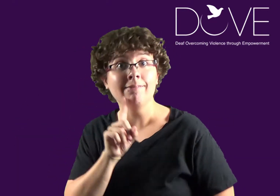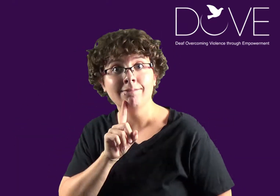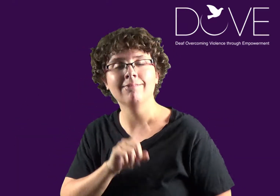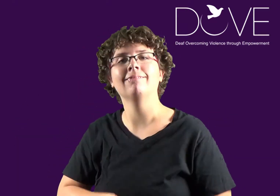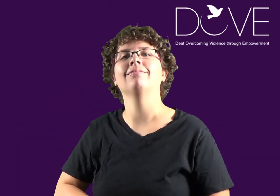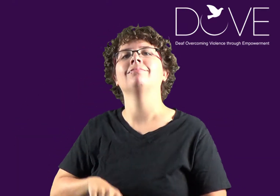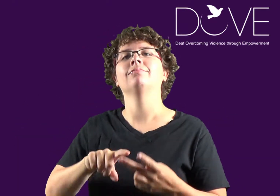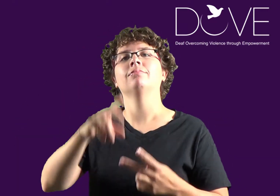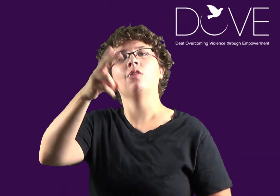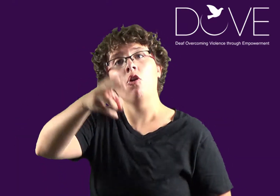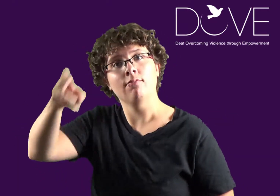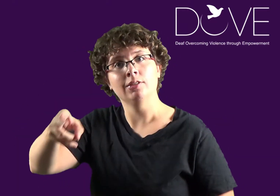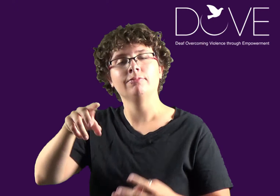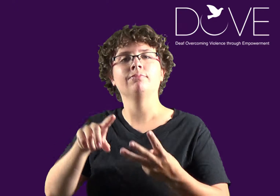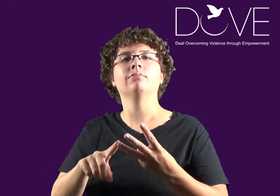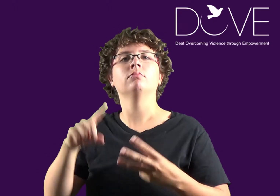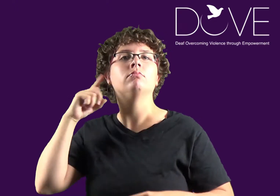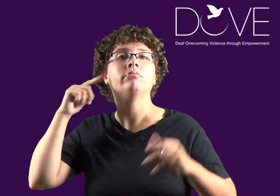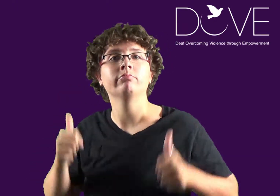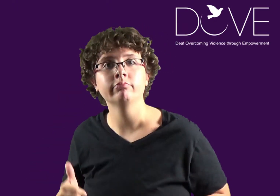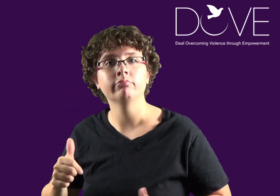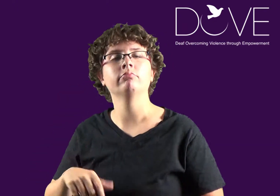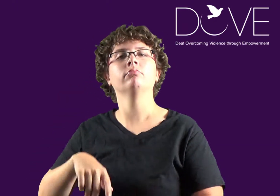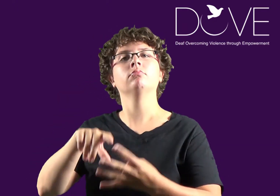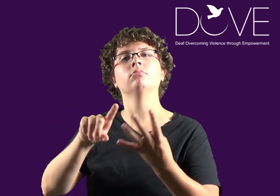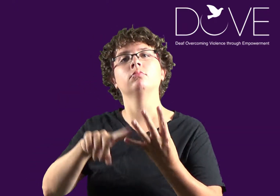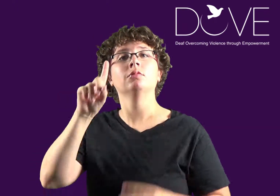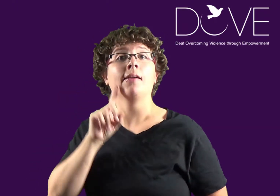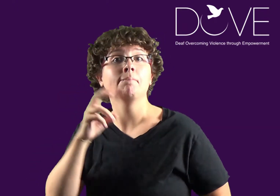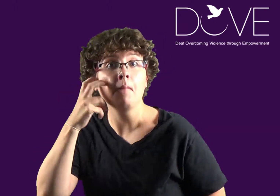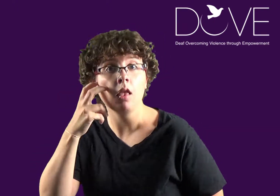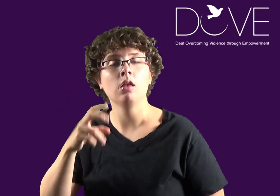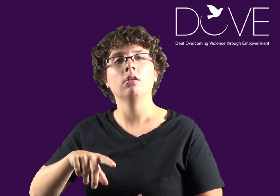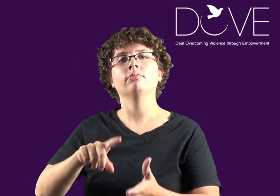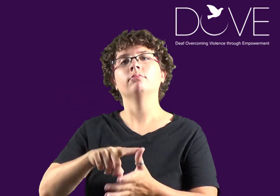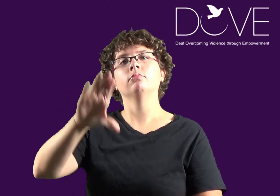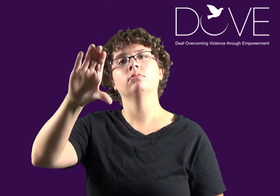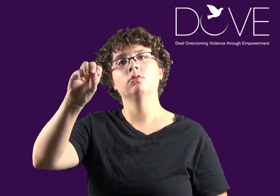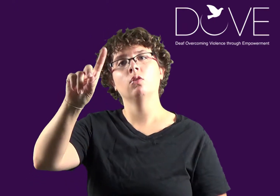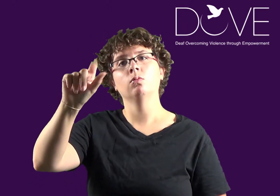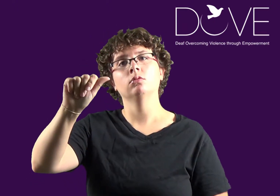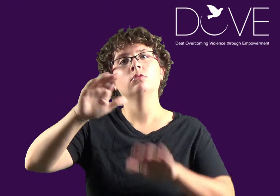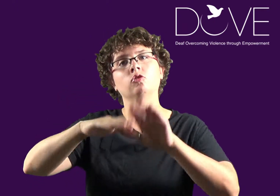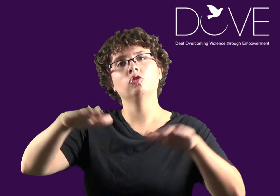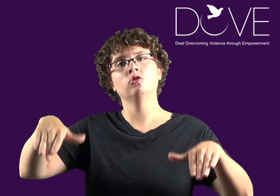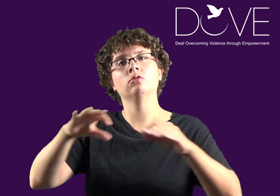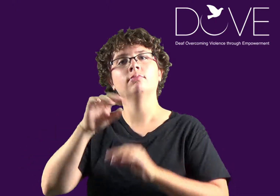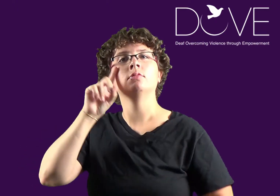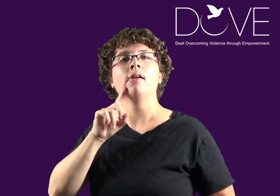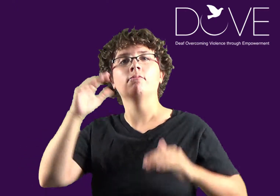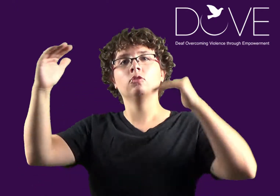Deaf, Hard of Hearing,Late-Deafened, Deaf-Blind, or (CODA) Children of Deaf adults.